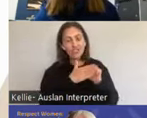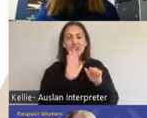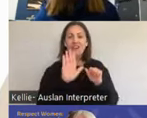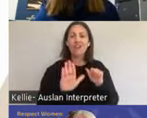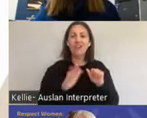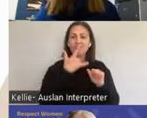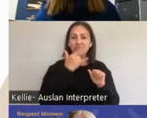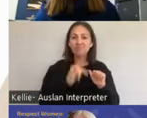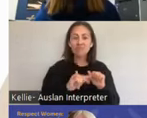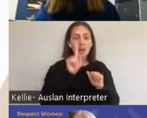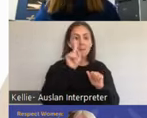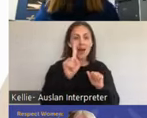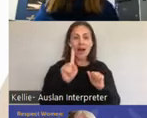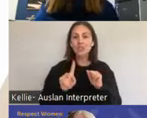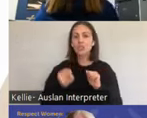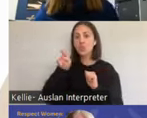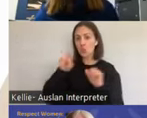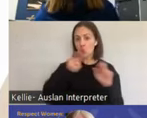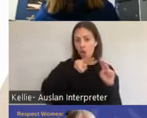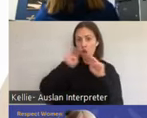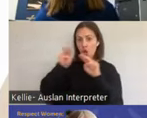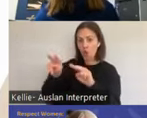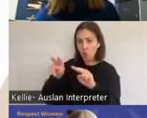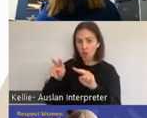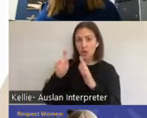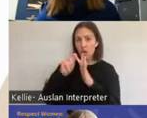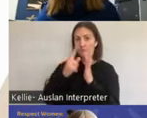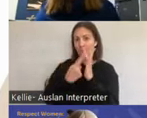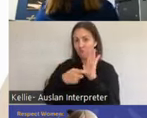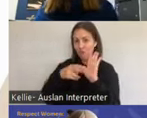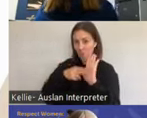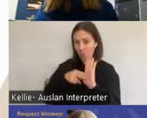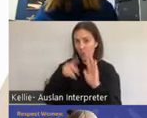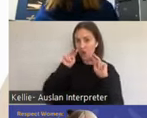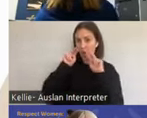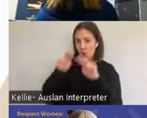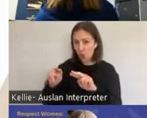labias and that's because there's a law against showing what a labia looks like.